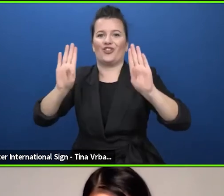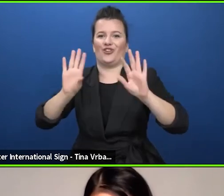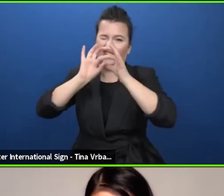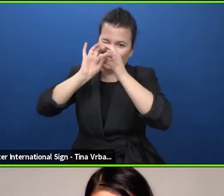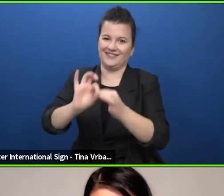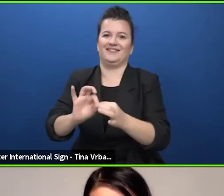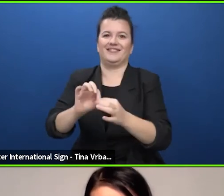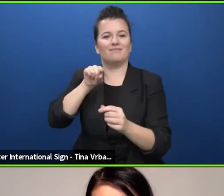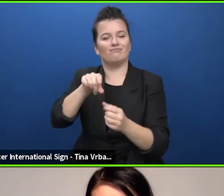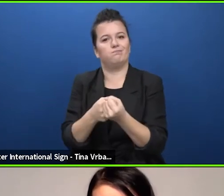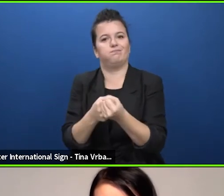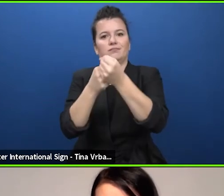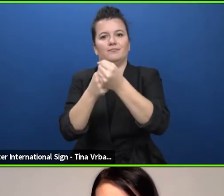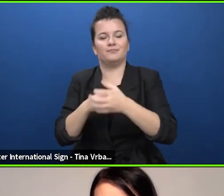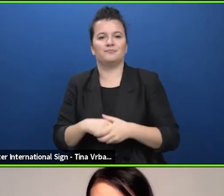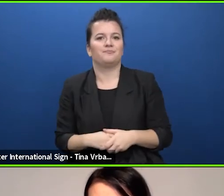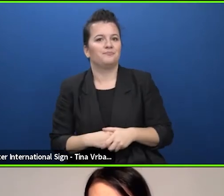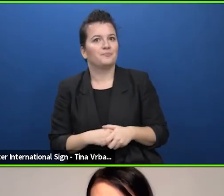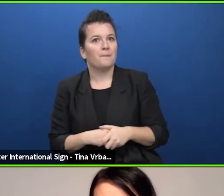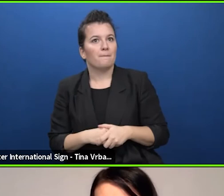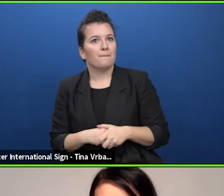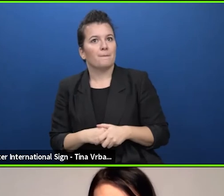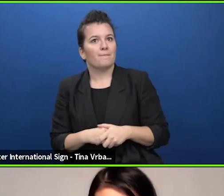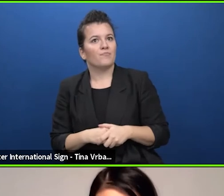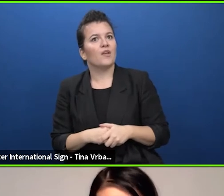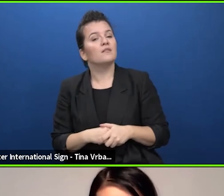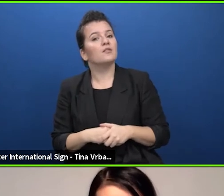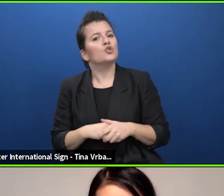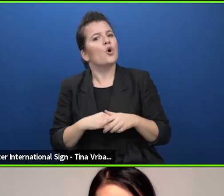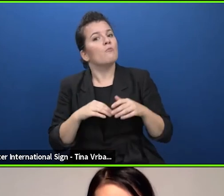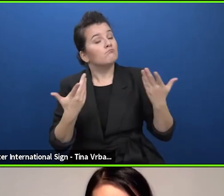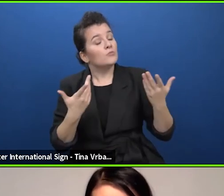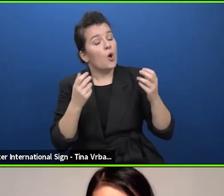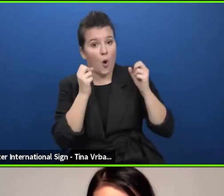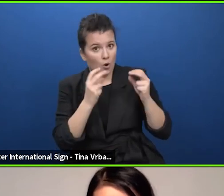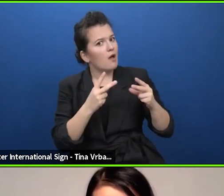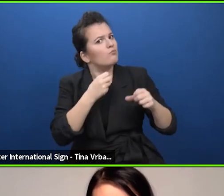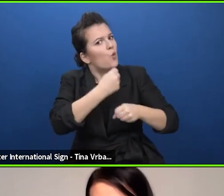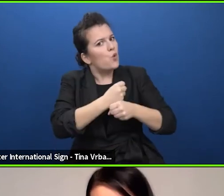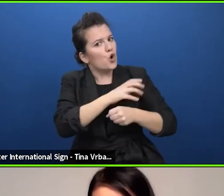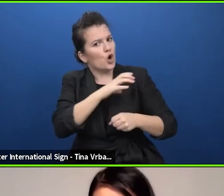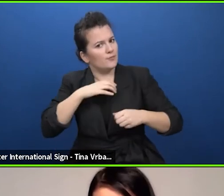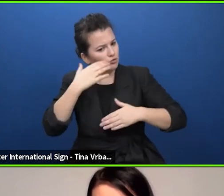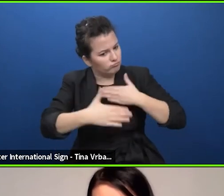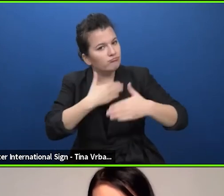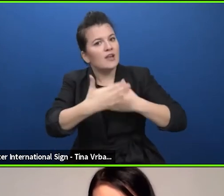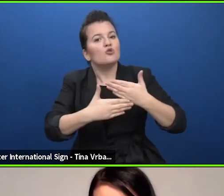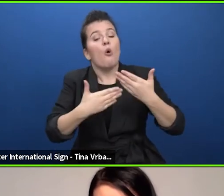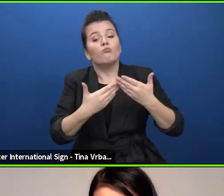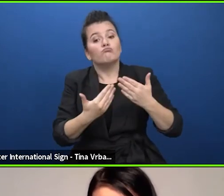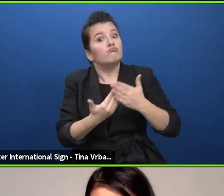can you develop a little bit about the next steps what are they because this is the first